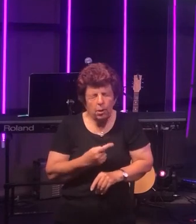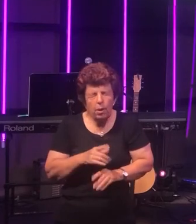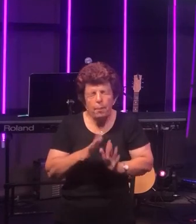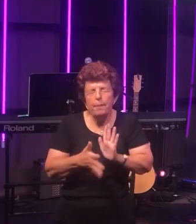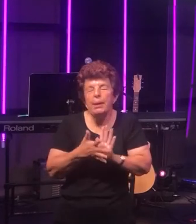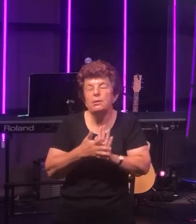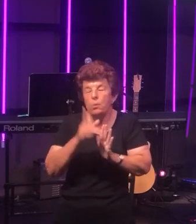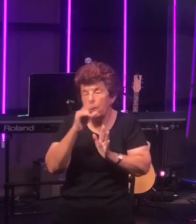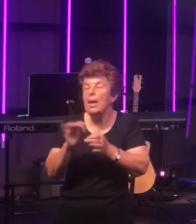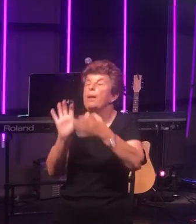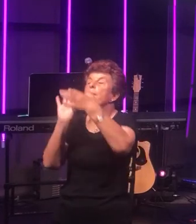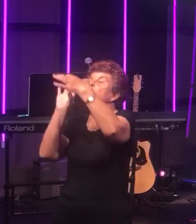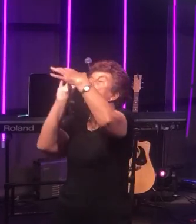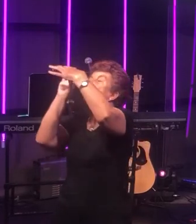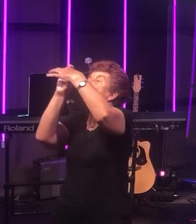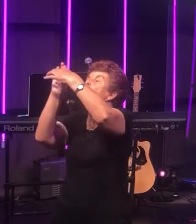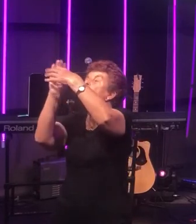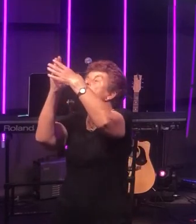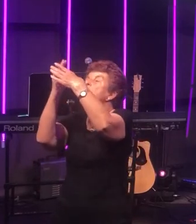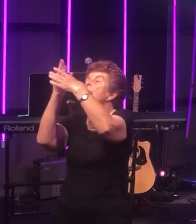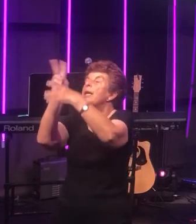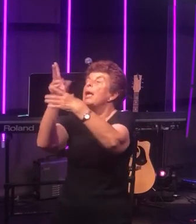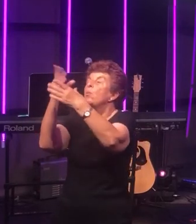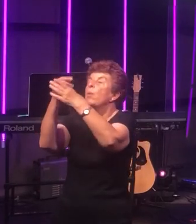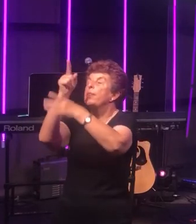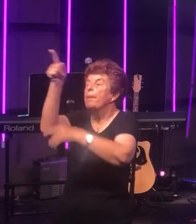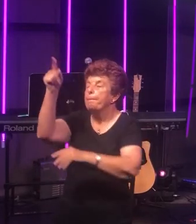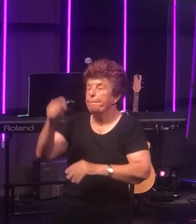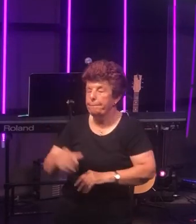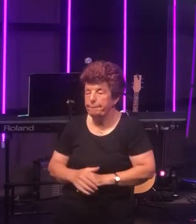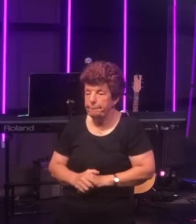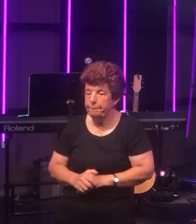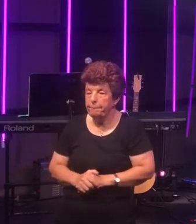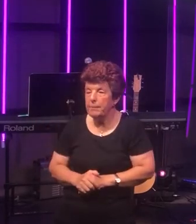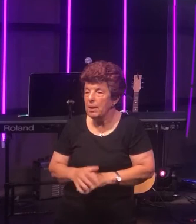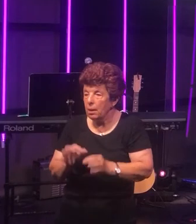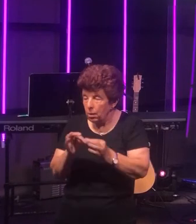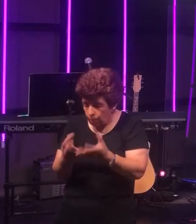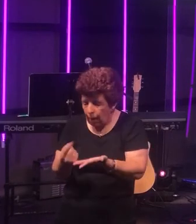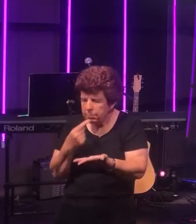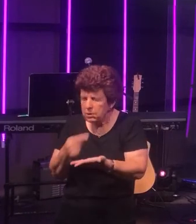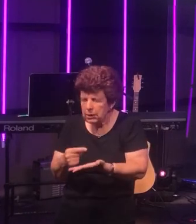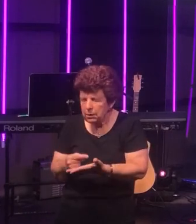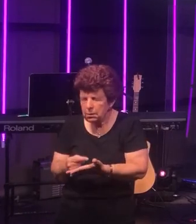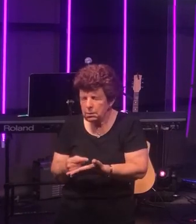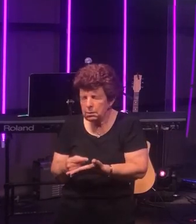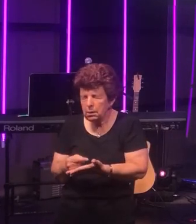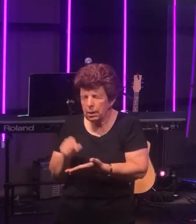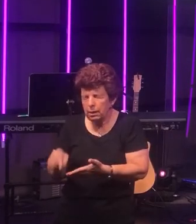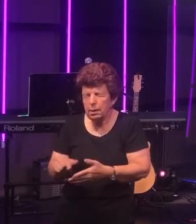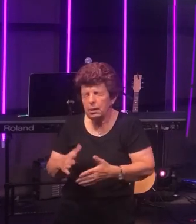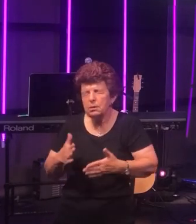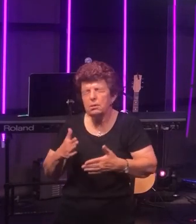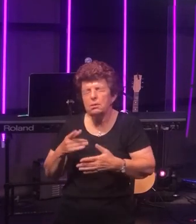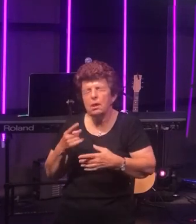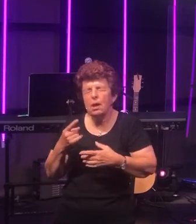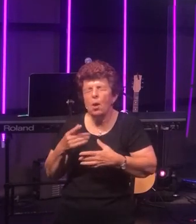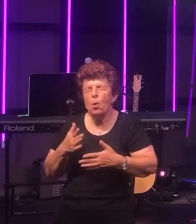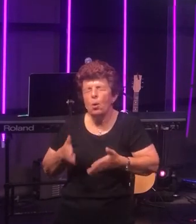united again with him. The Bible tells us that this is an act of love. That it was